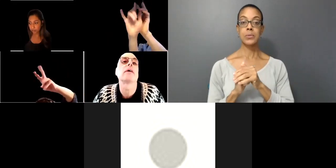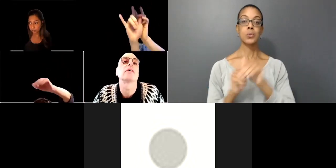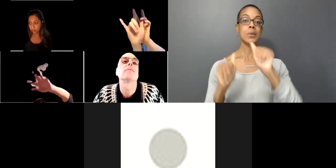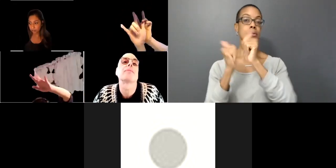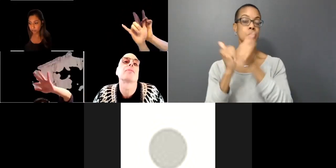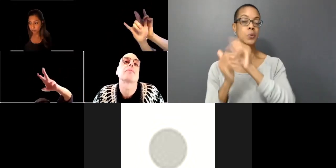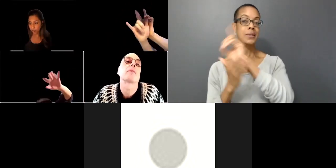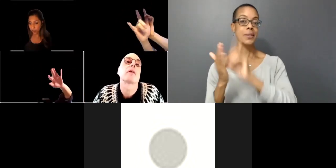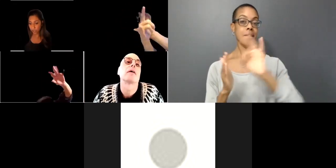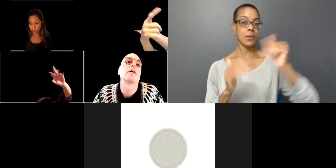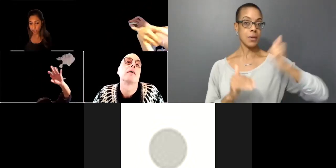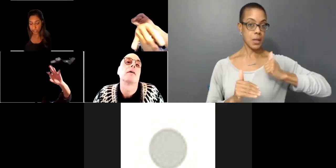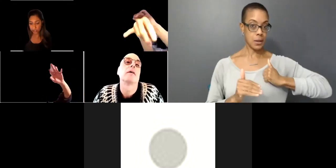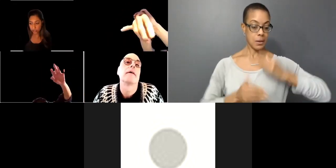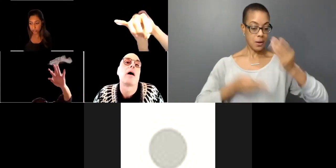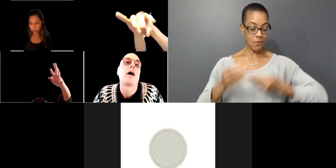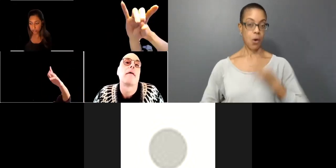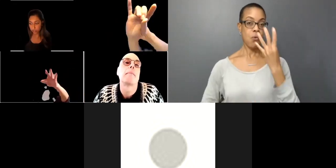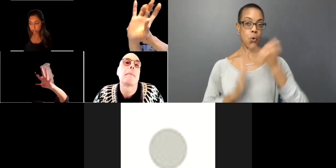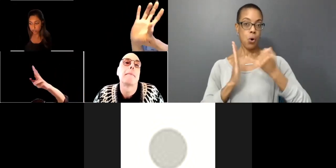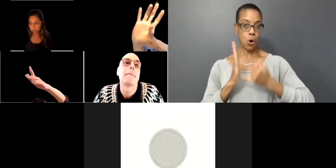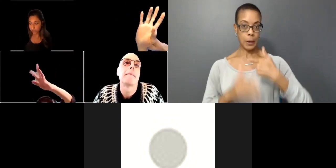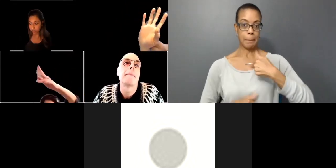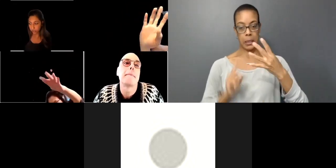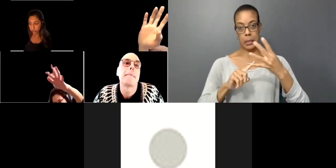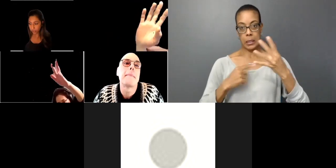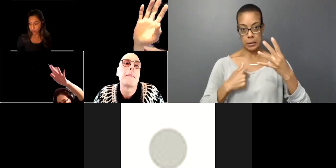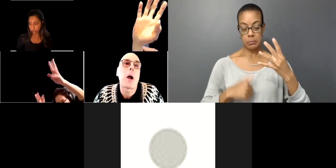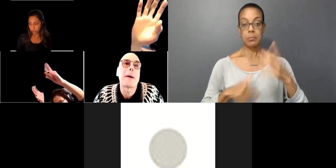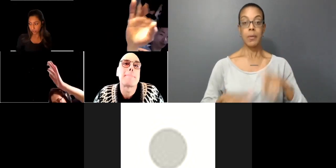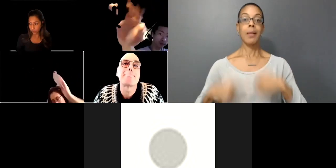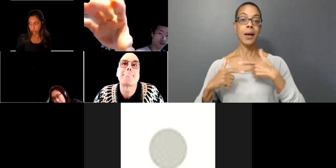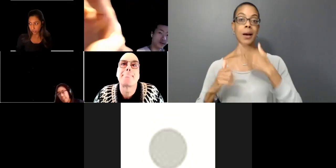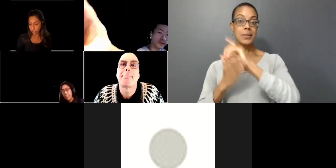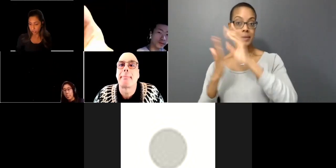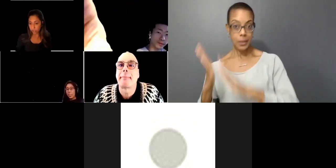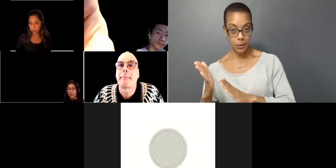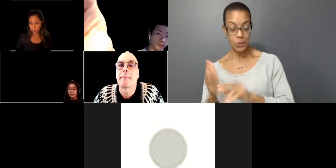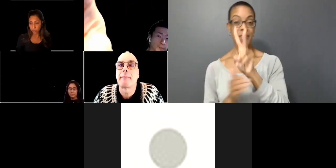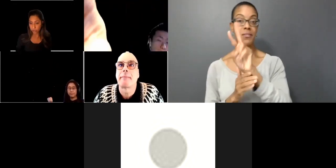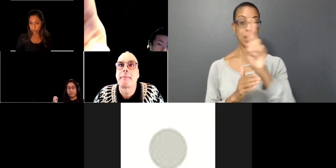four artists including myself, a lighting designer, a VR slash production designer and